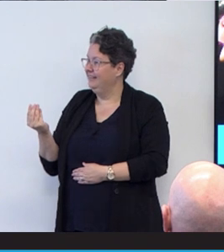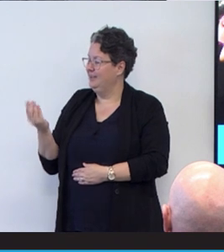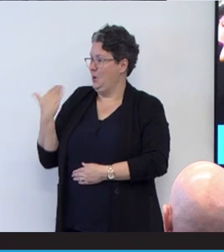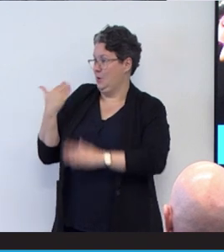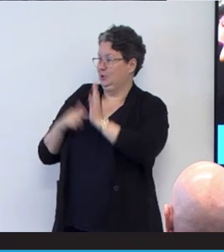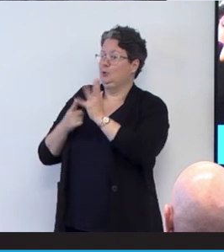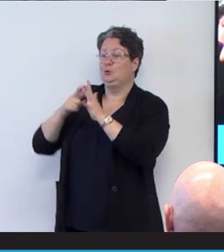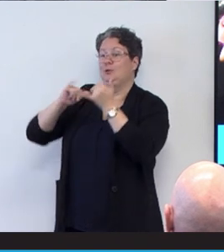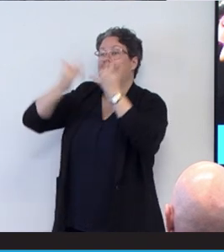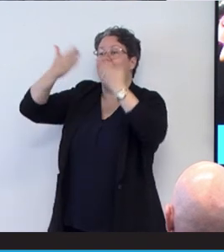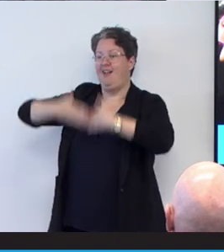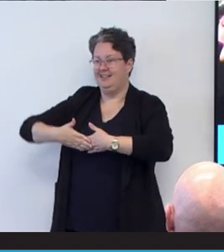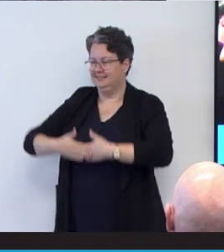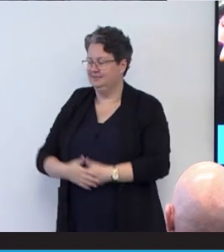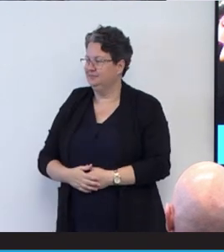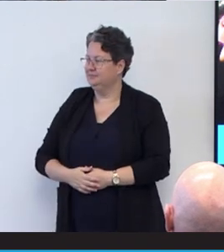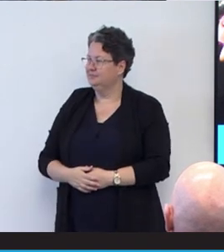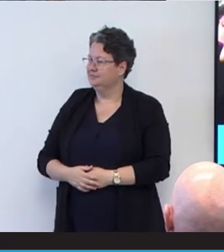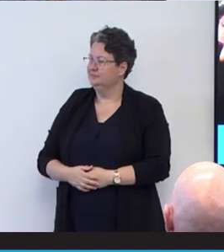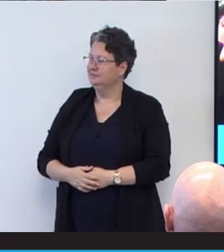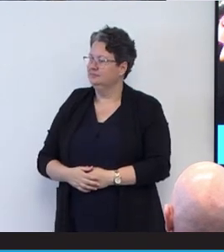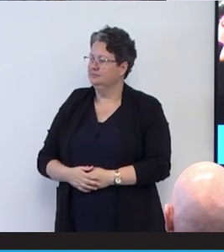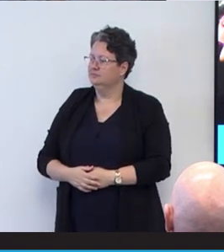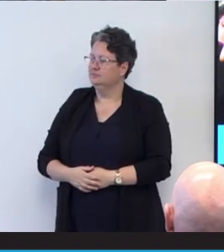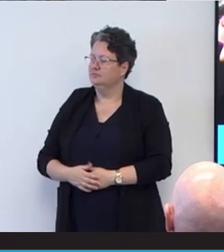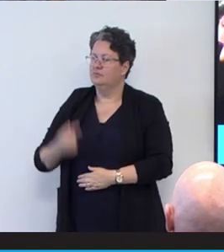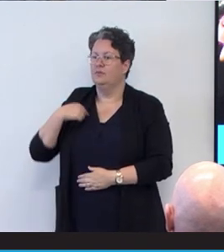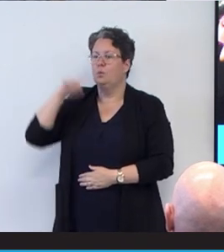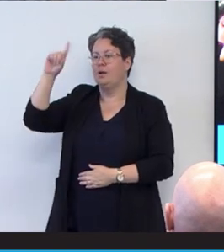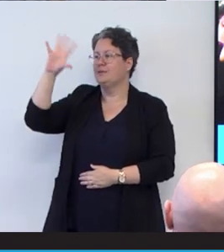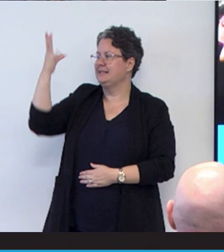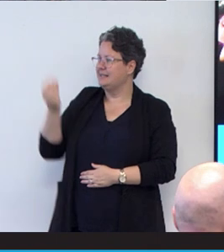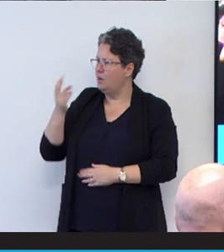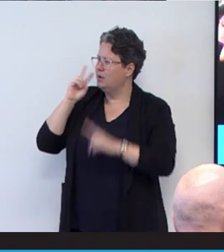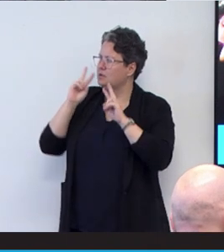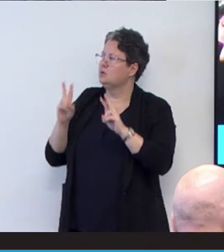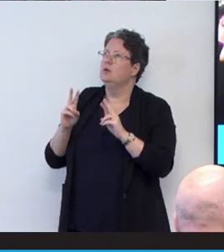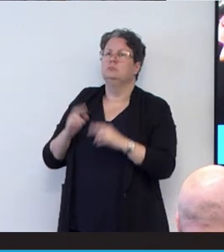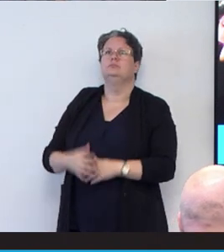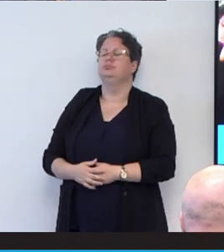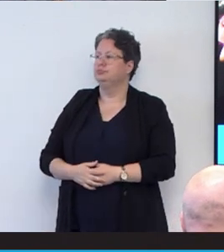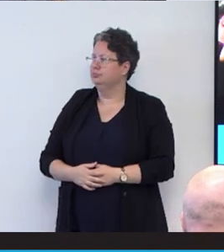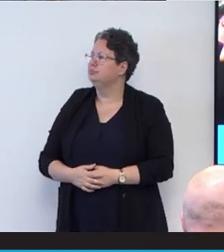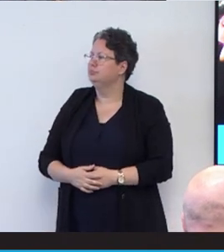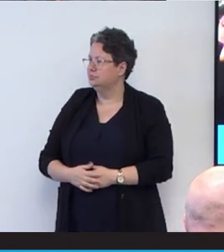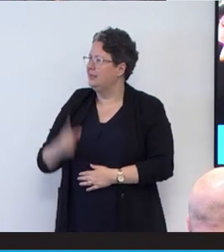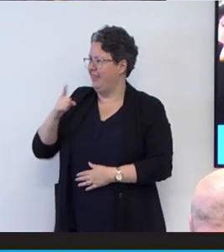night and I got to see a lot about uh, I just felt like I visited Real Australia